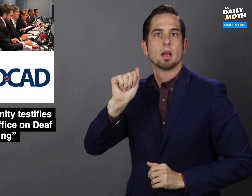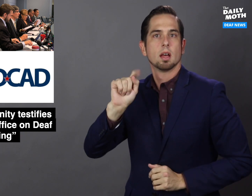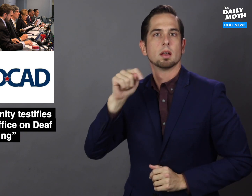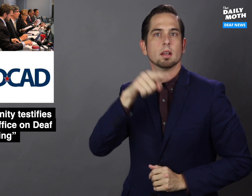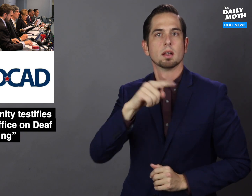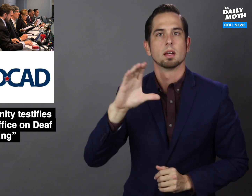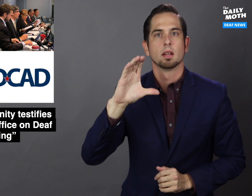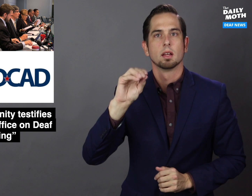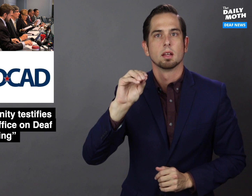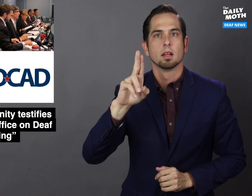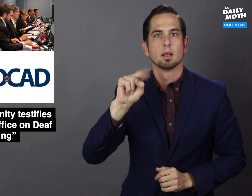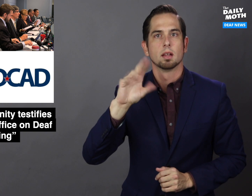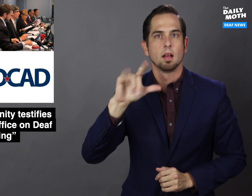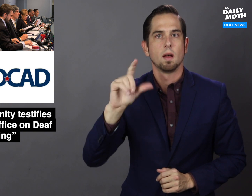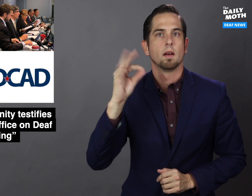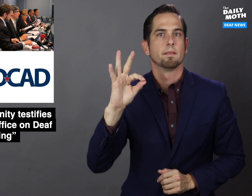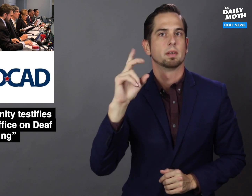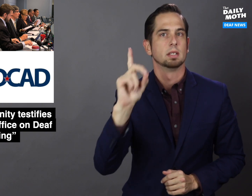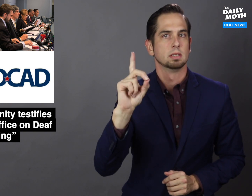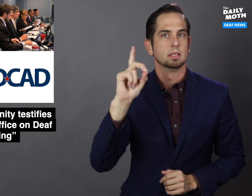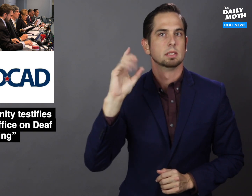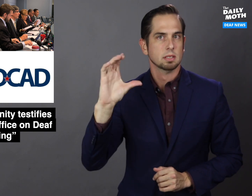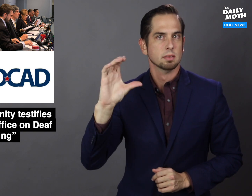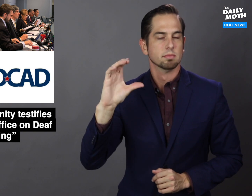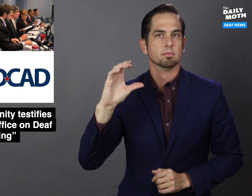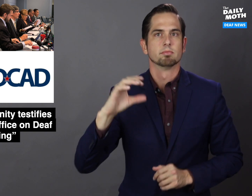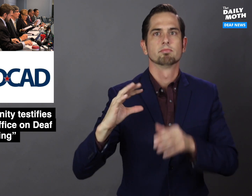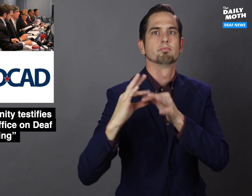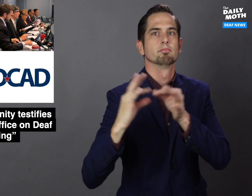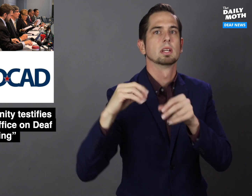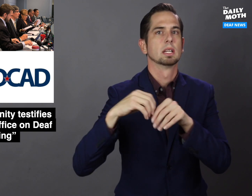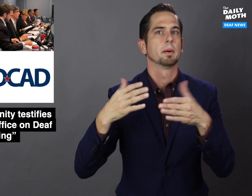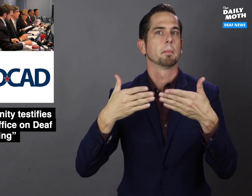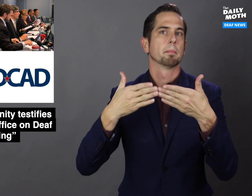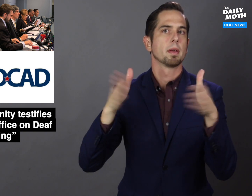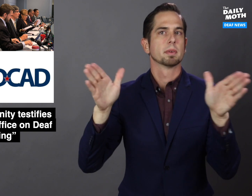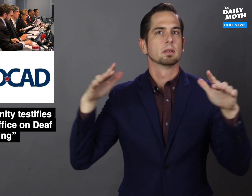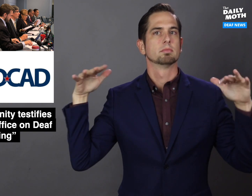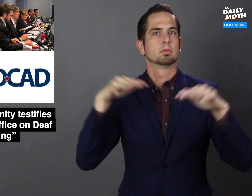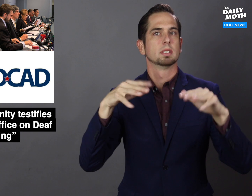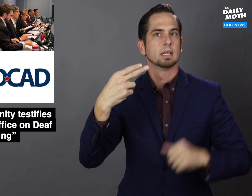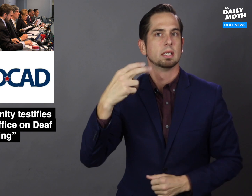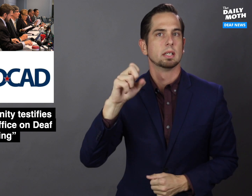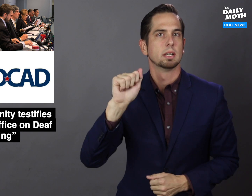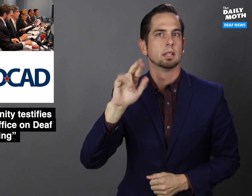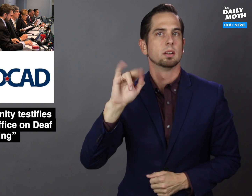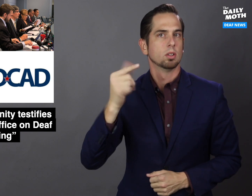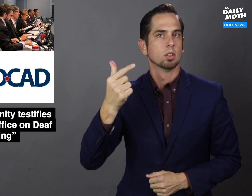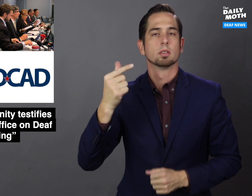at Council of the District of Columbia in a public hearing